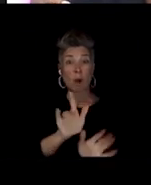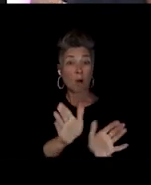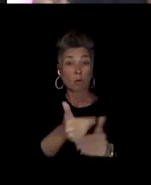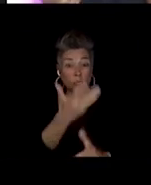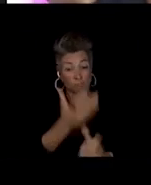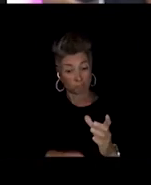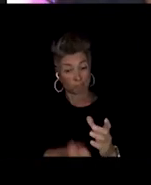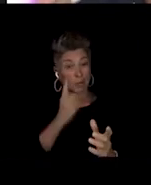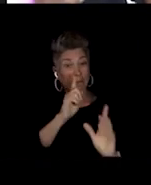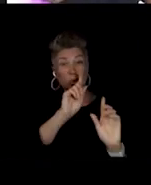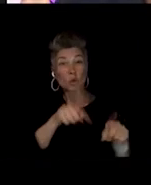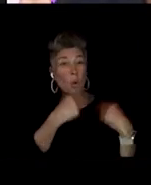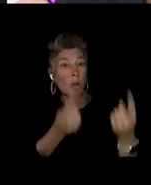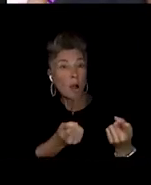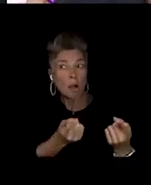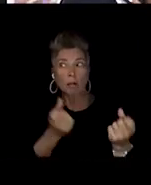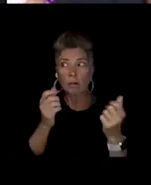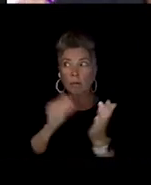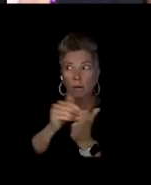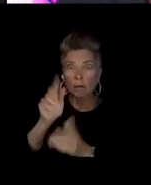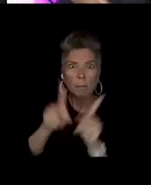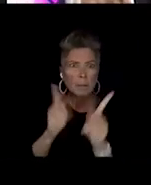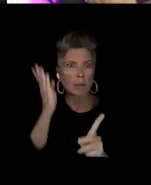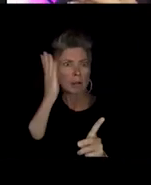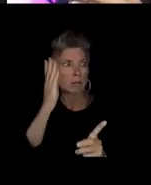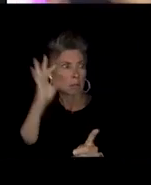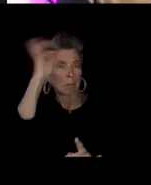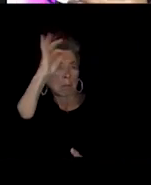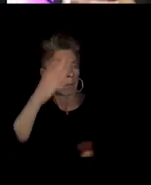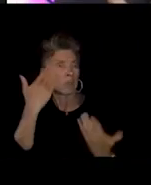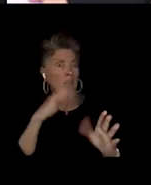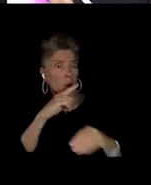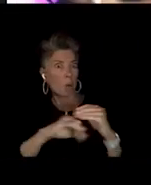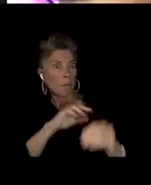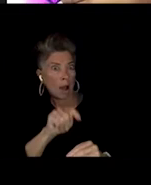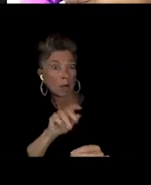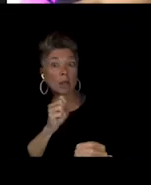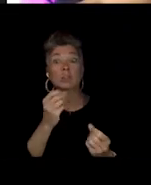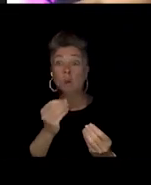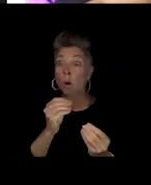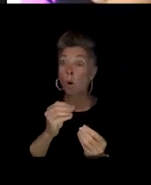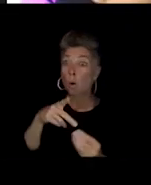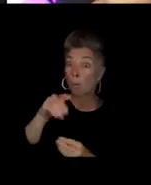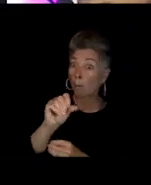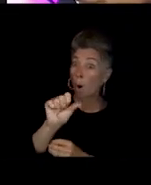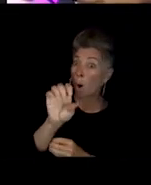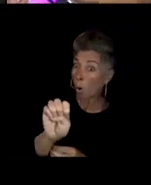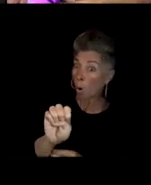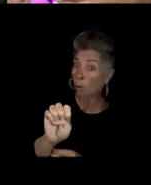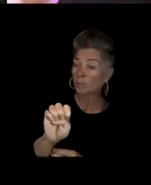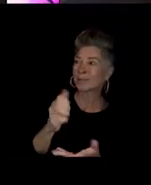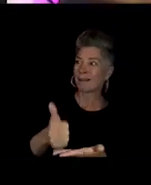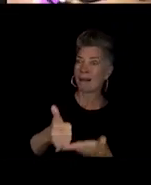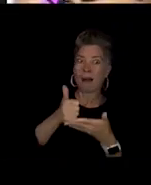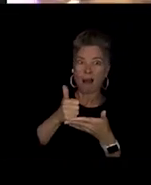So they were able to give some knowledge about it and actually like help us rebirth this this whole, this whole community of ballroom